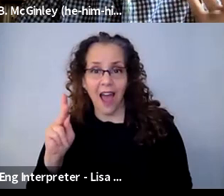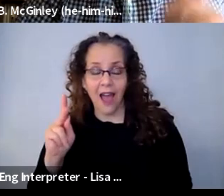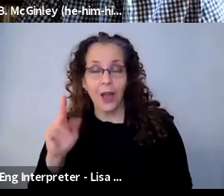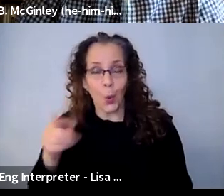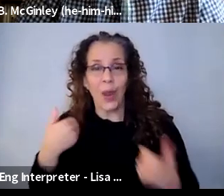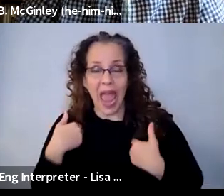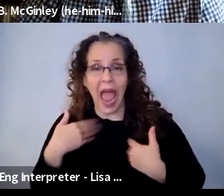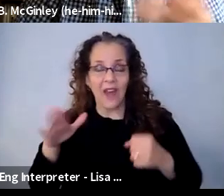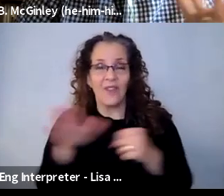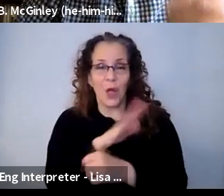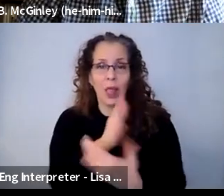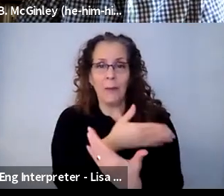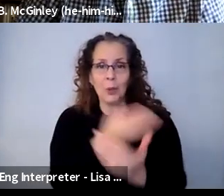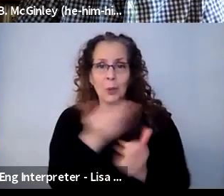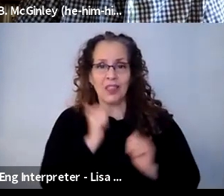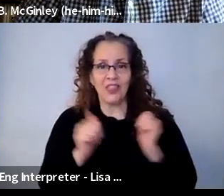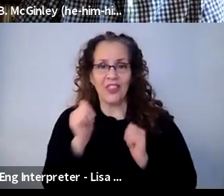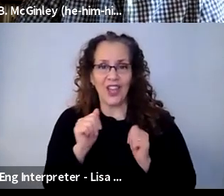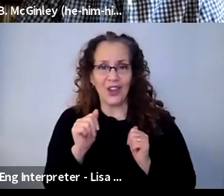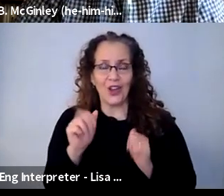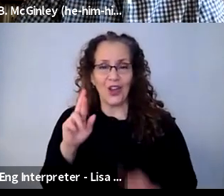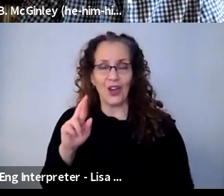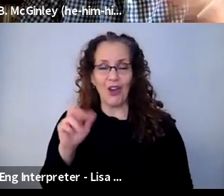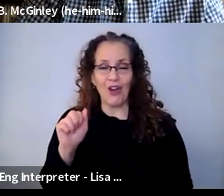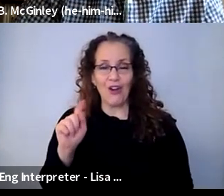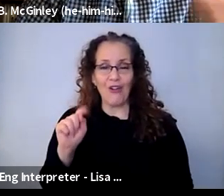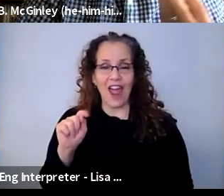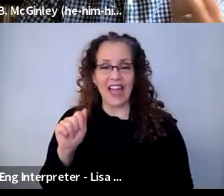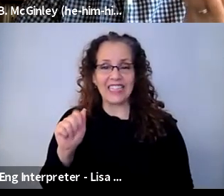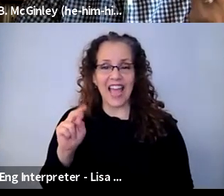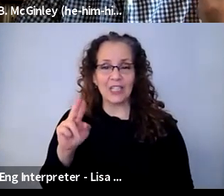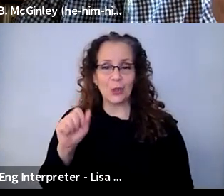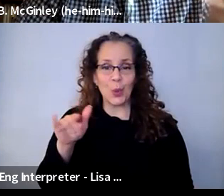think that, like Alex is saying, it absolutely feeds into the the